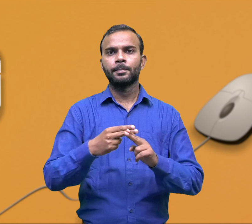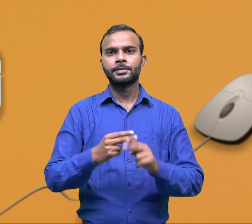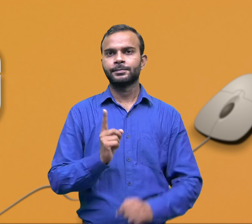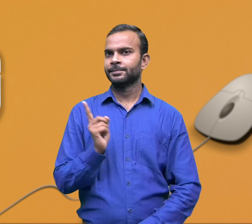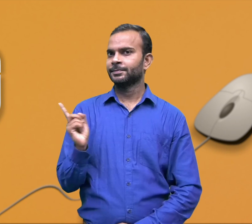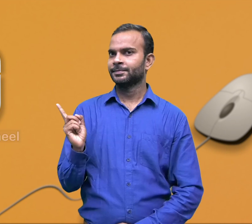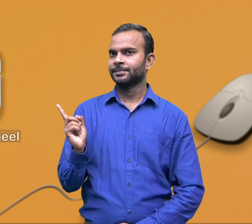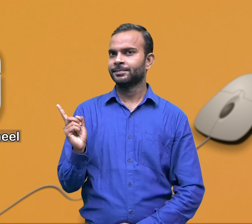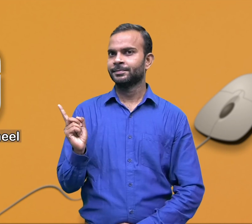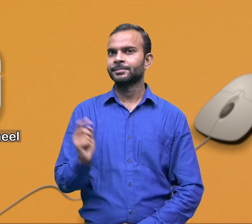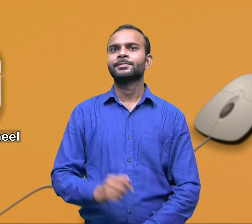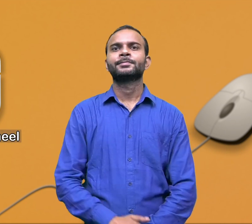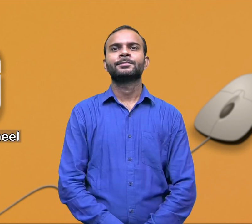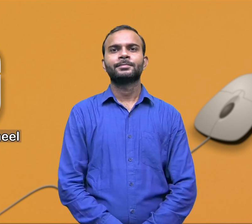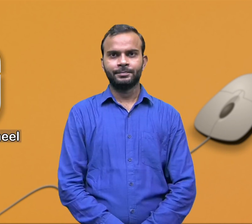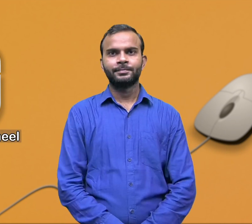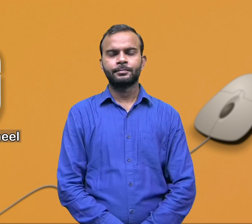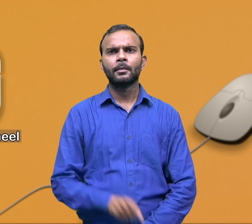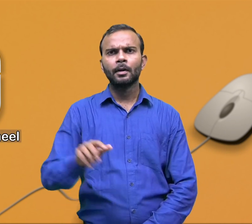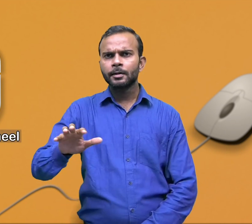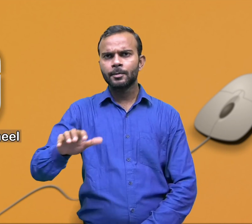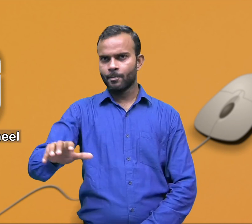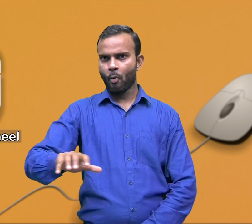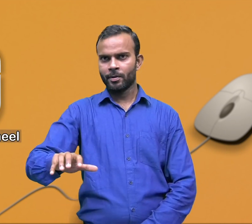Second is scroll wheel